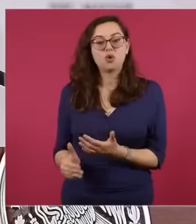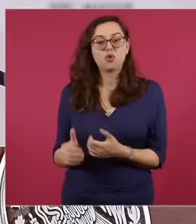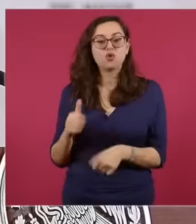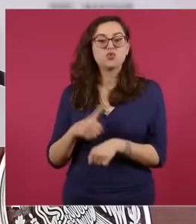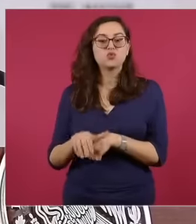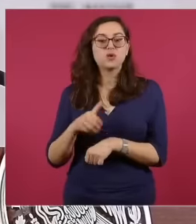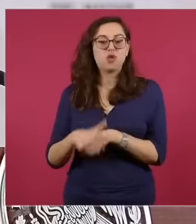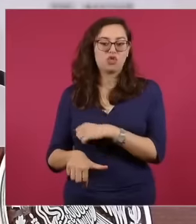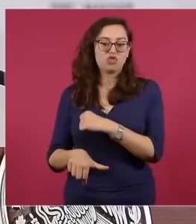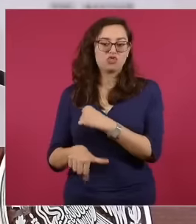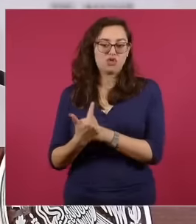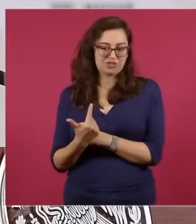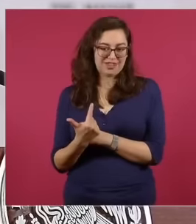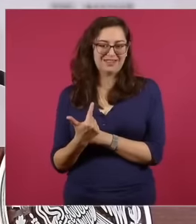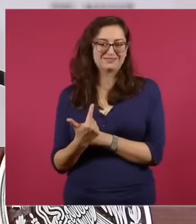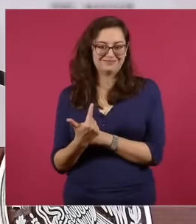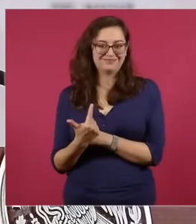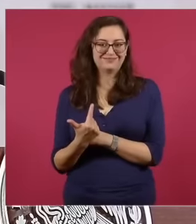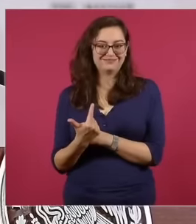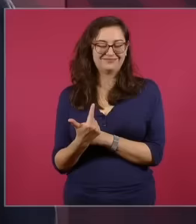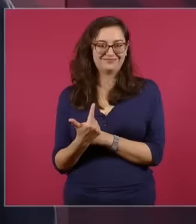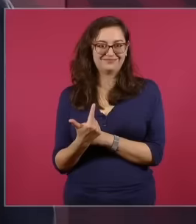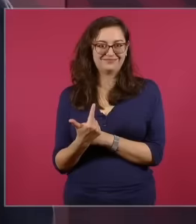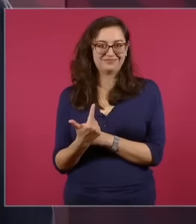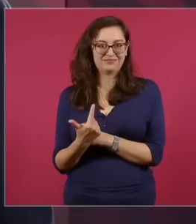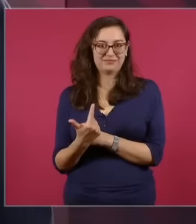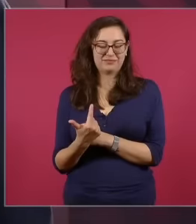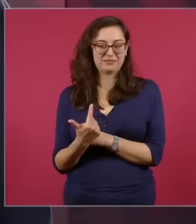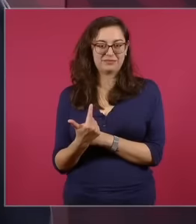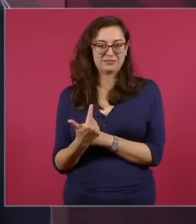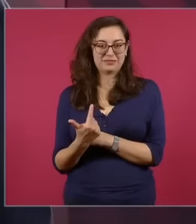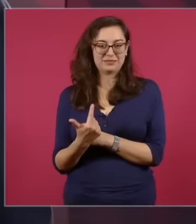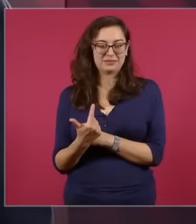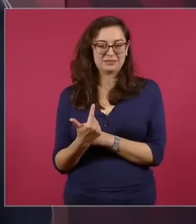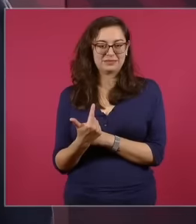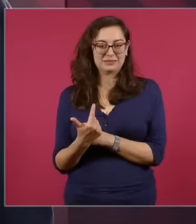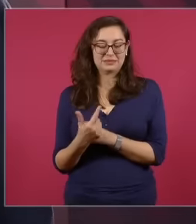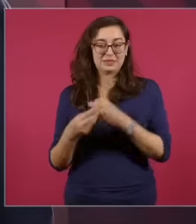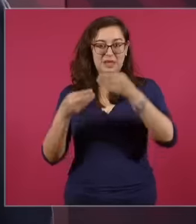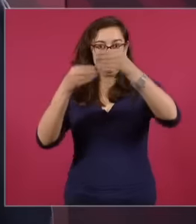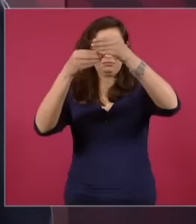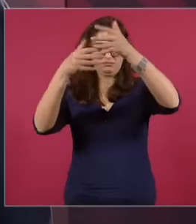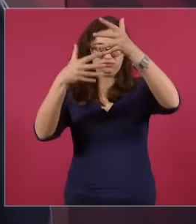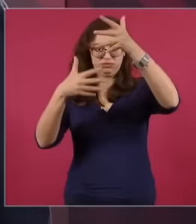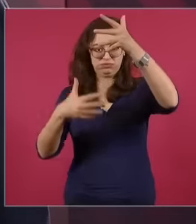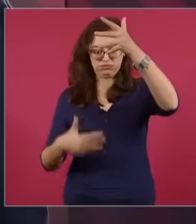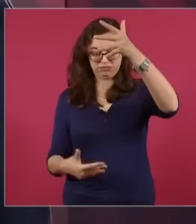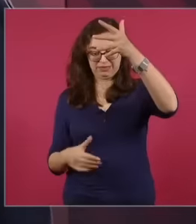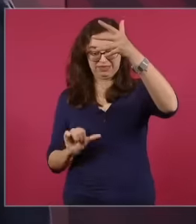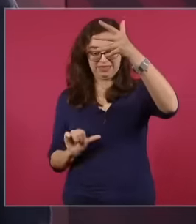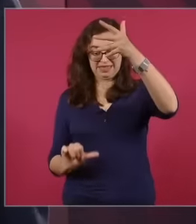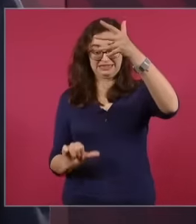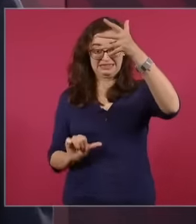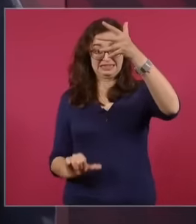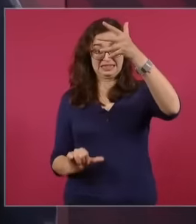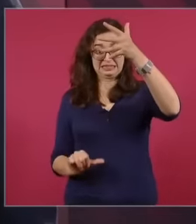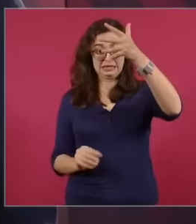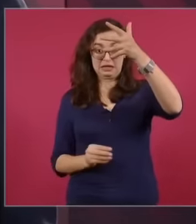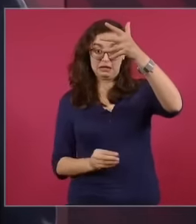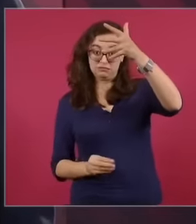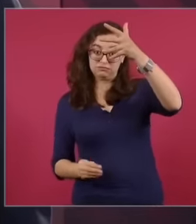12th place We are talking about the